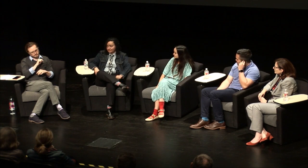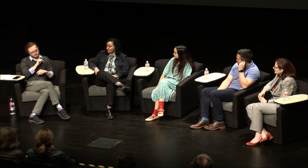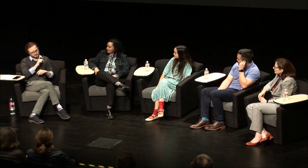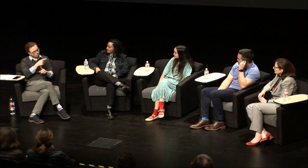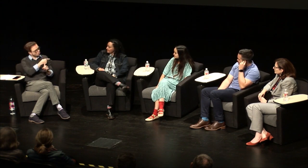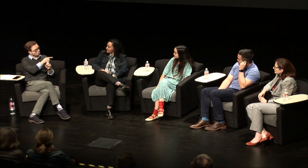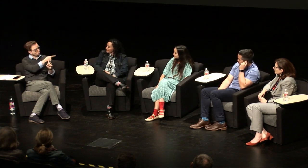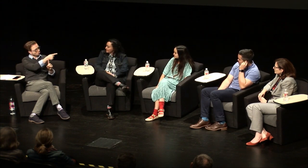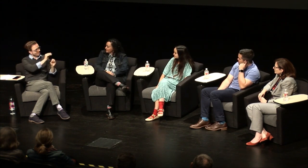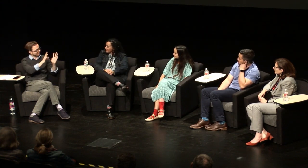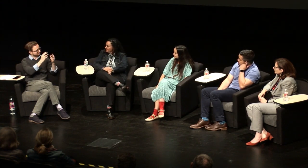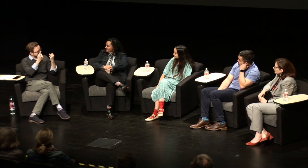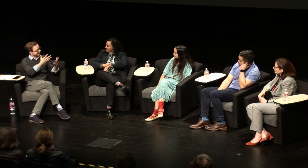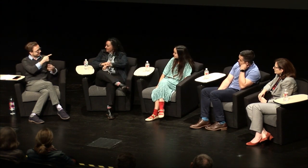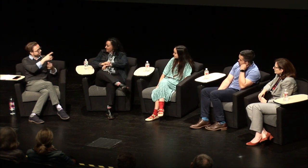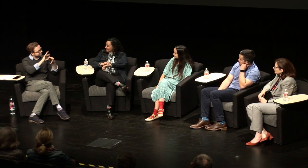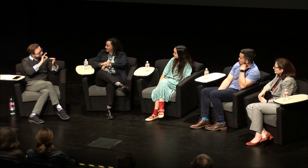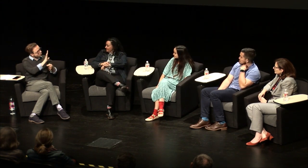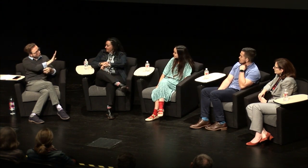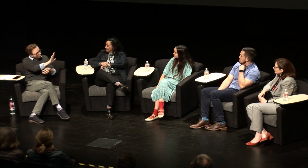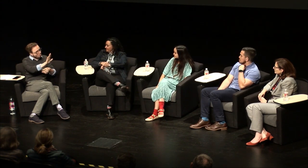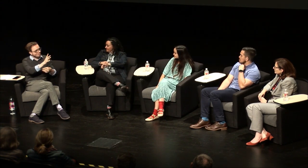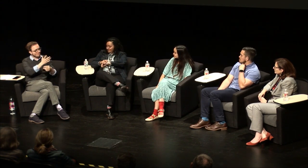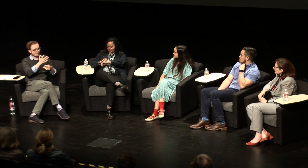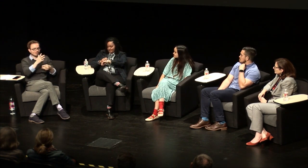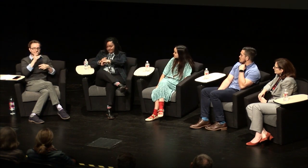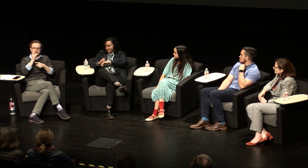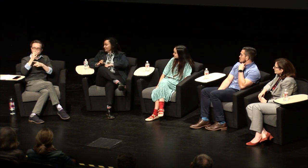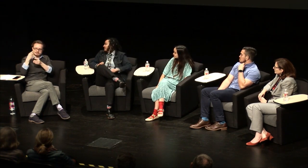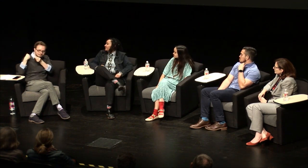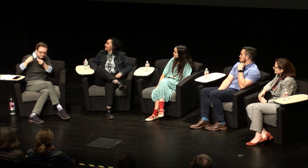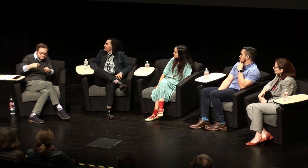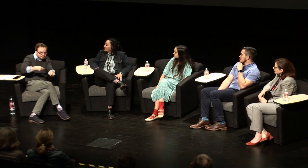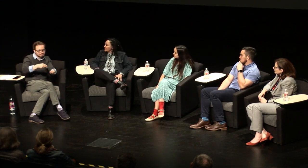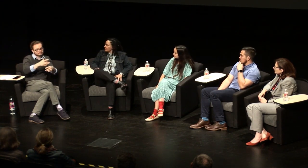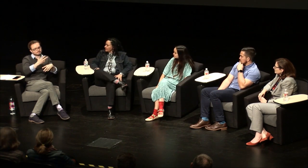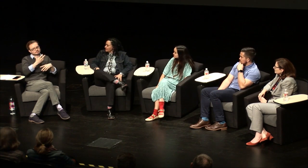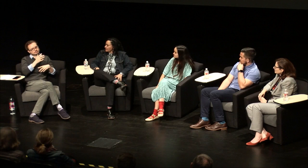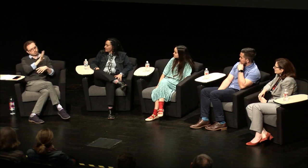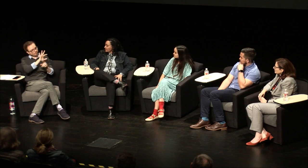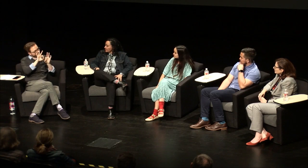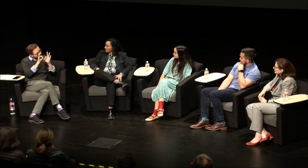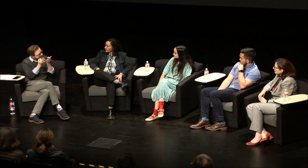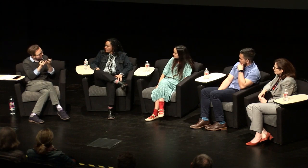some time on I mean obviously you you've talked about you know the idea that your